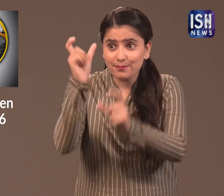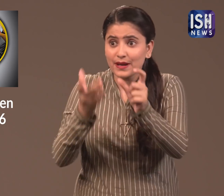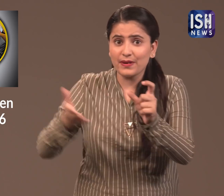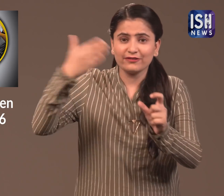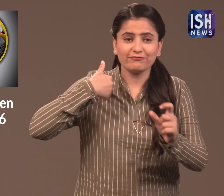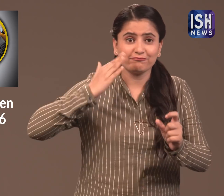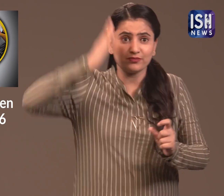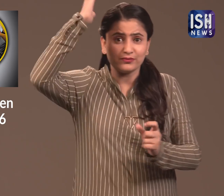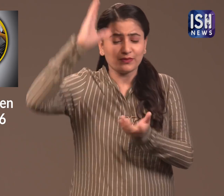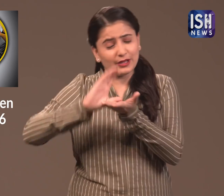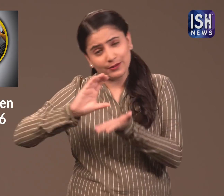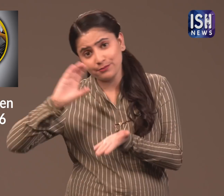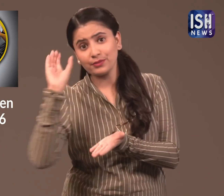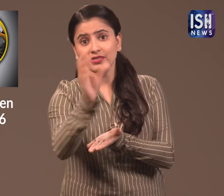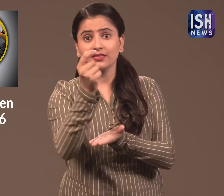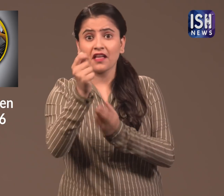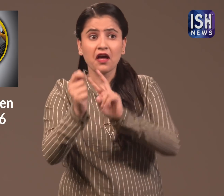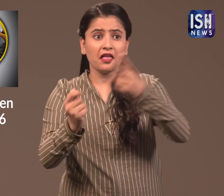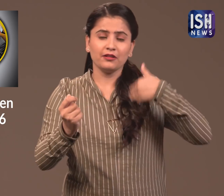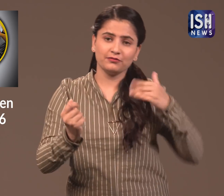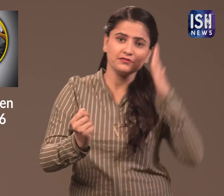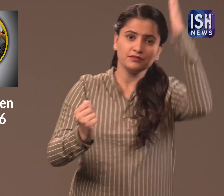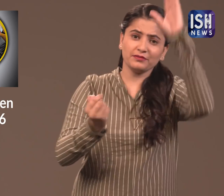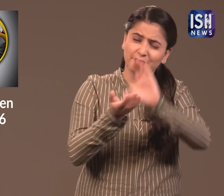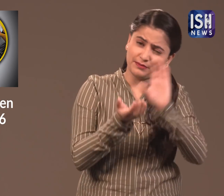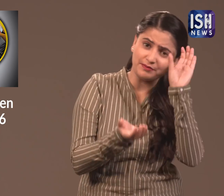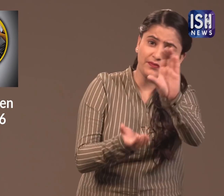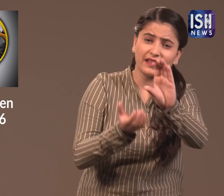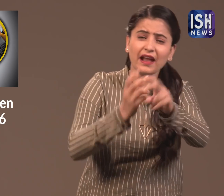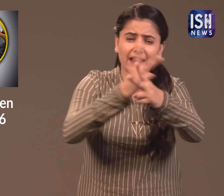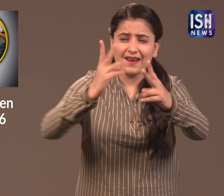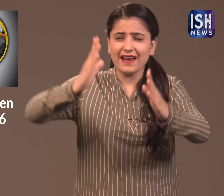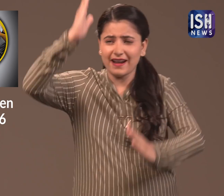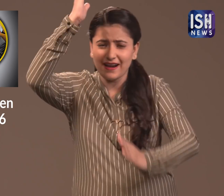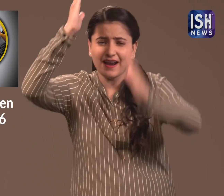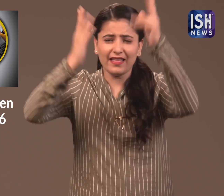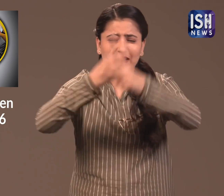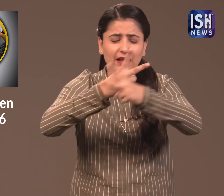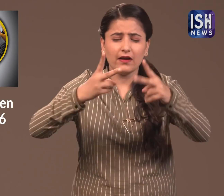A bidding was held for this.